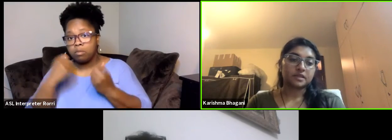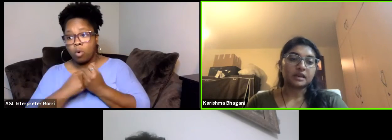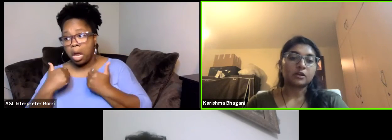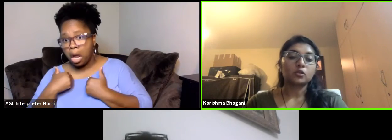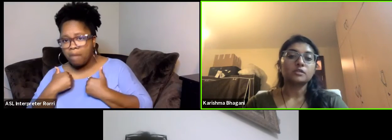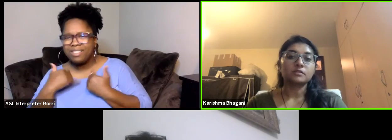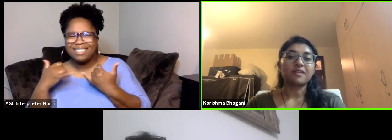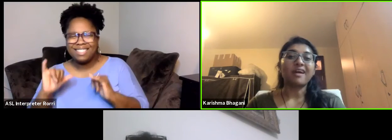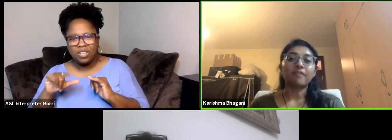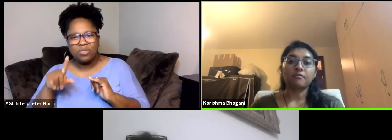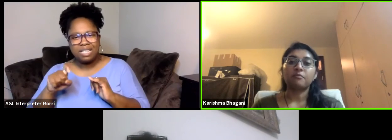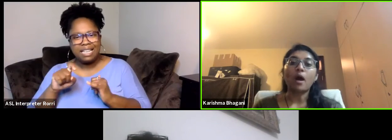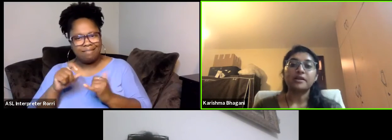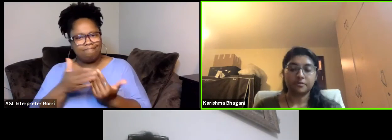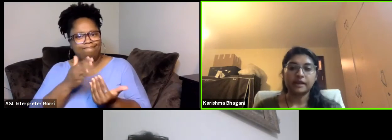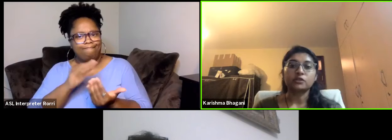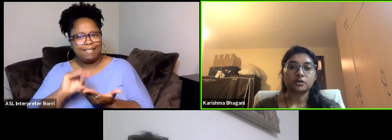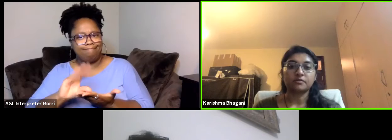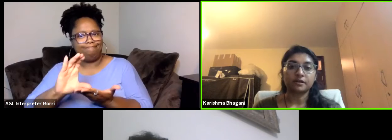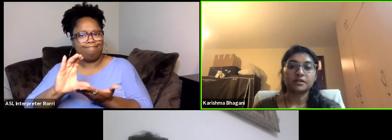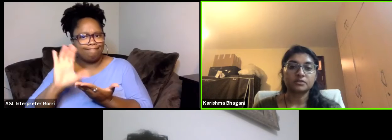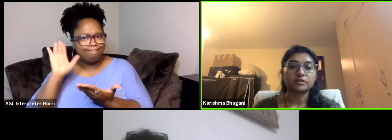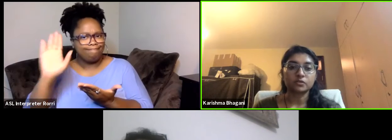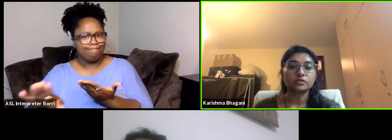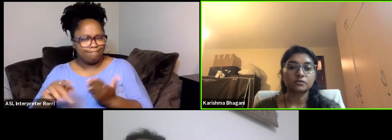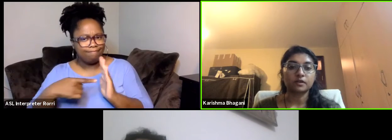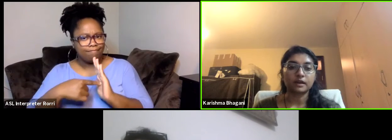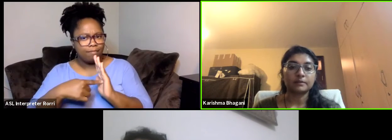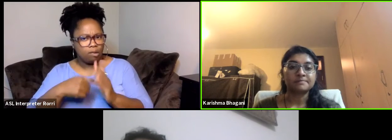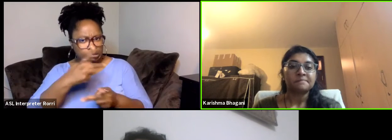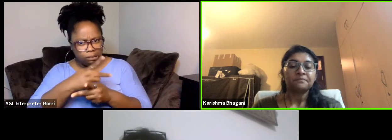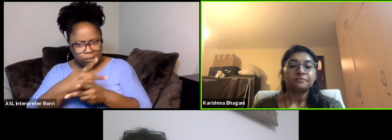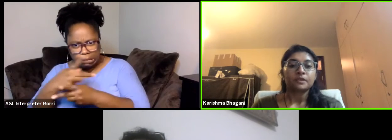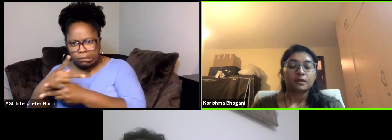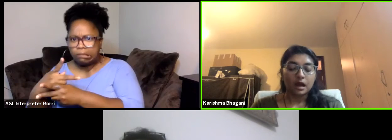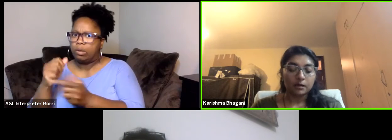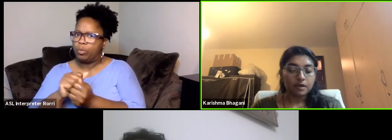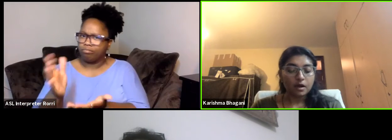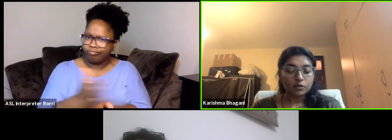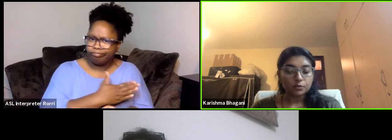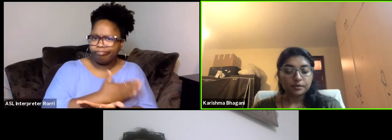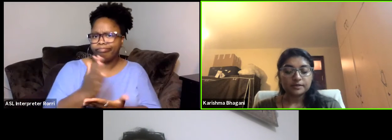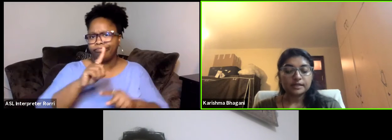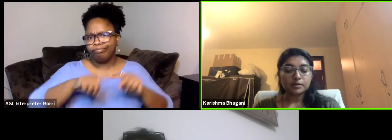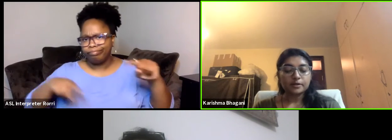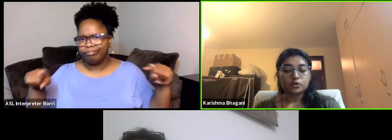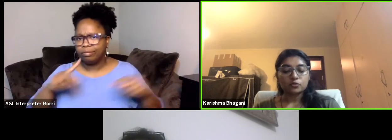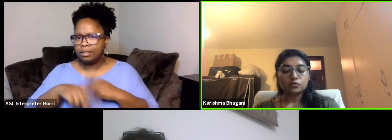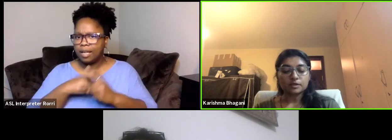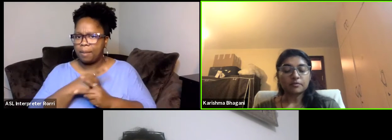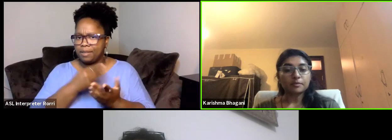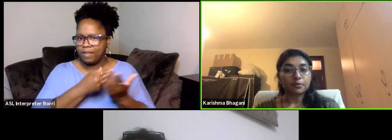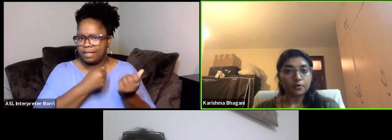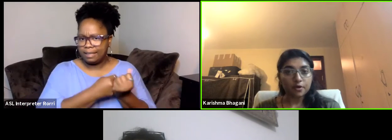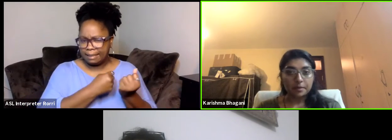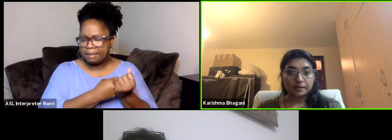that includes a wide range and various resources of funding. I want to pivot a little bit to some of the programming